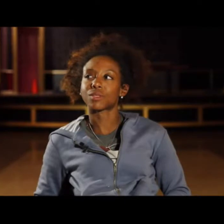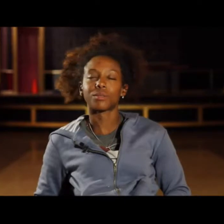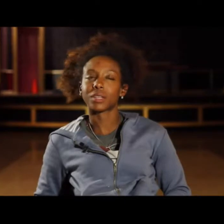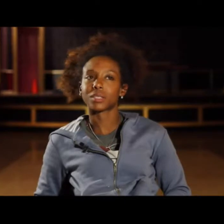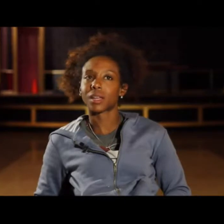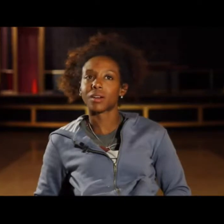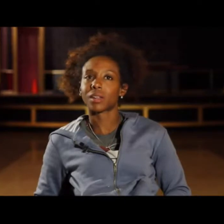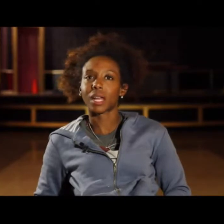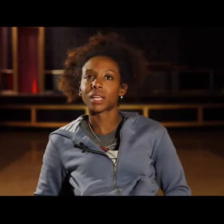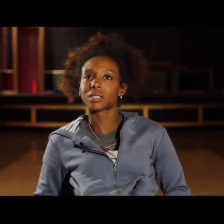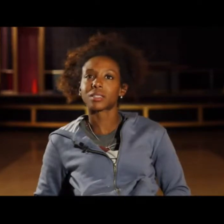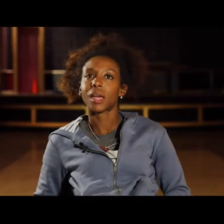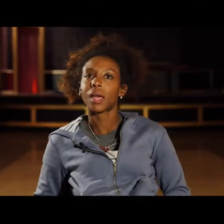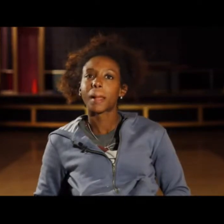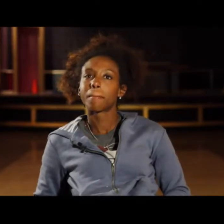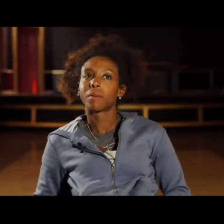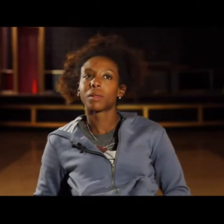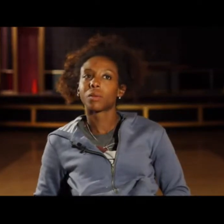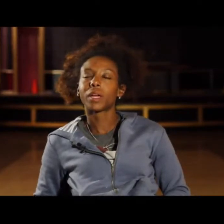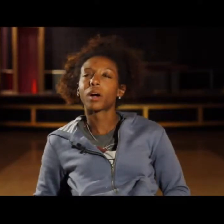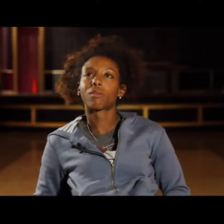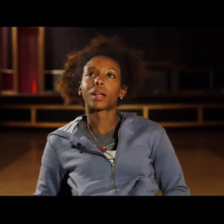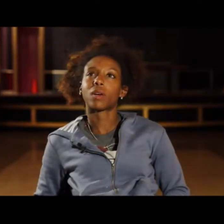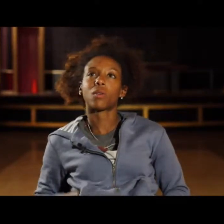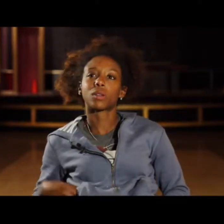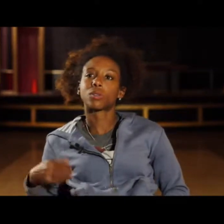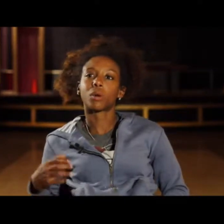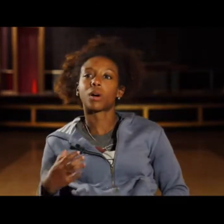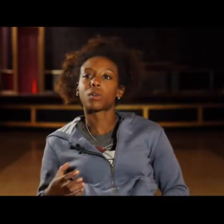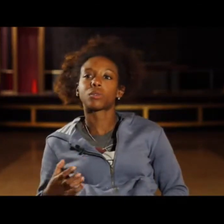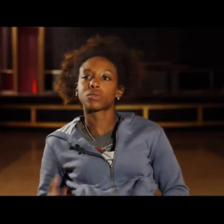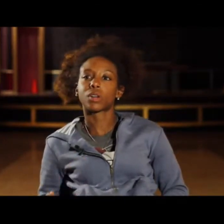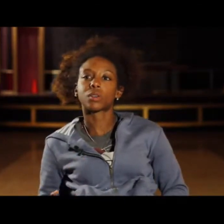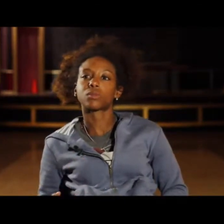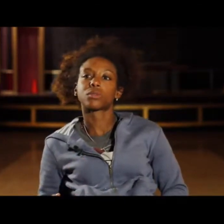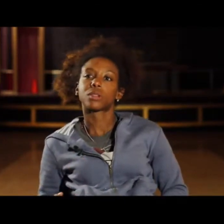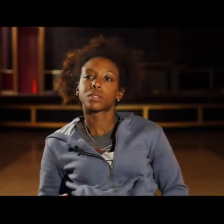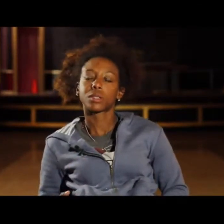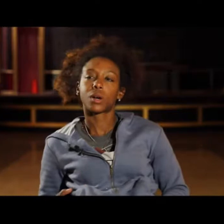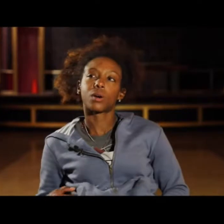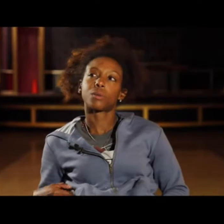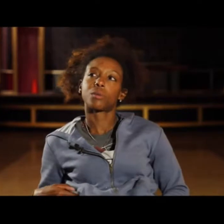i just want people to stop judging and stop being um